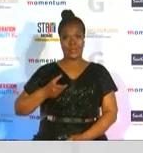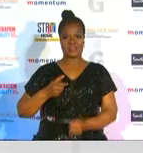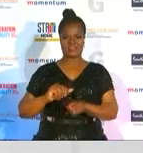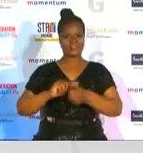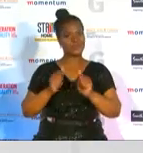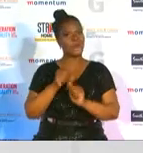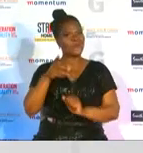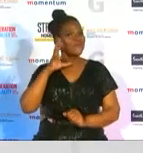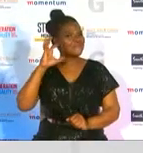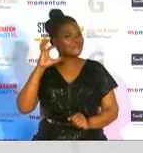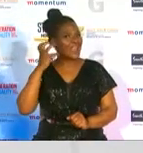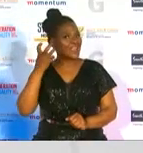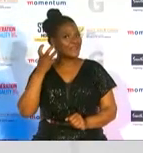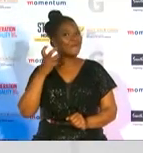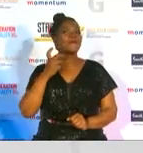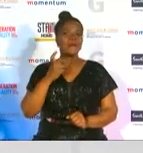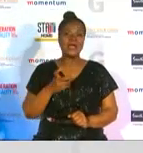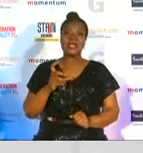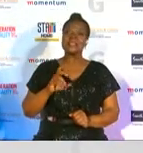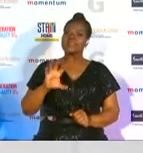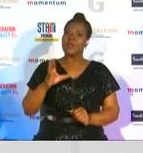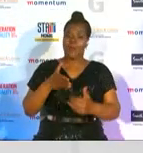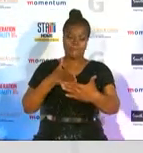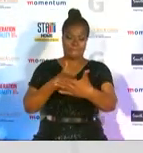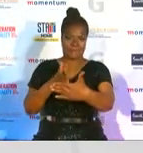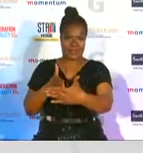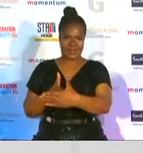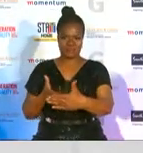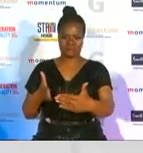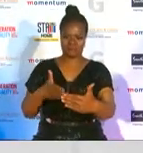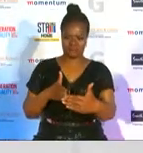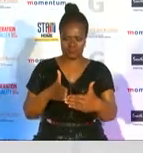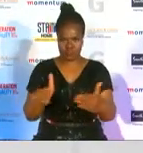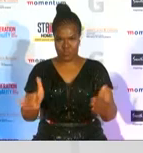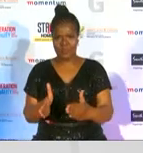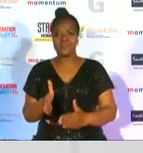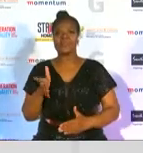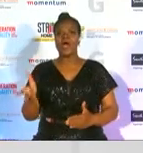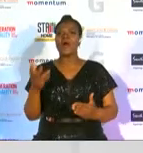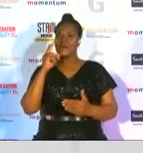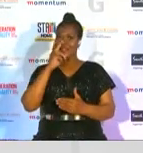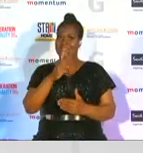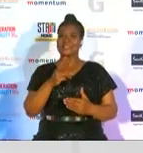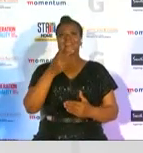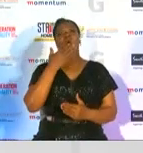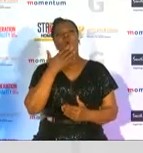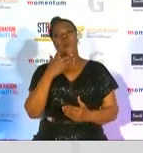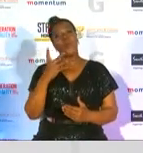or someone who has broken barriers in the tough industry let's see who's dominating airwaves across south africa